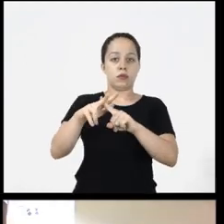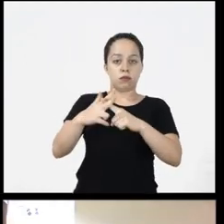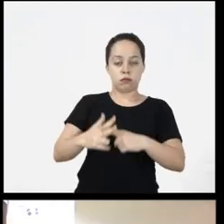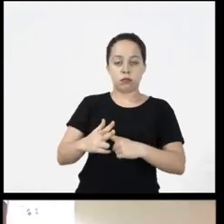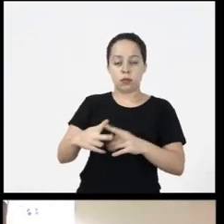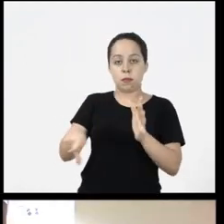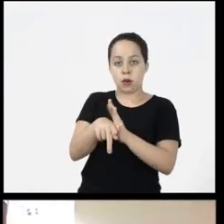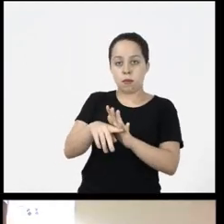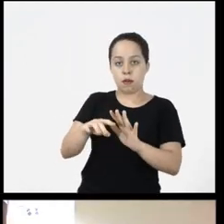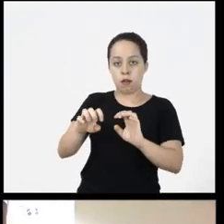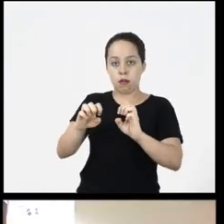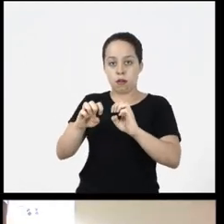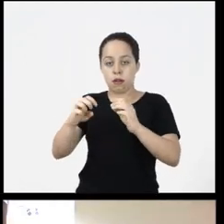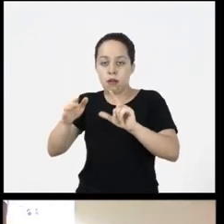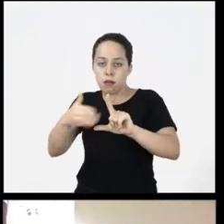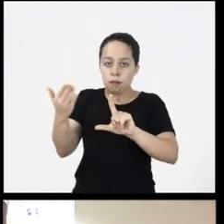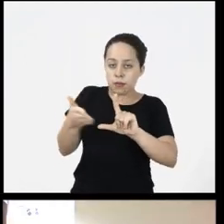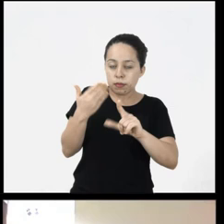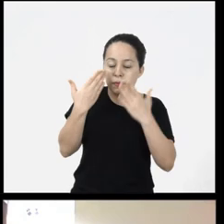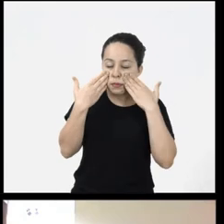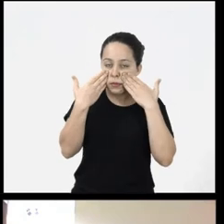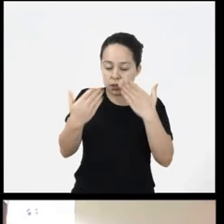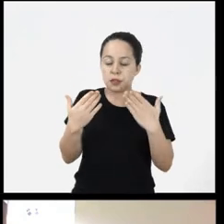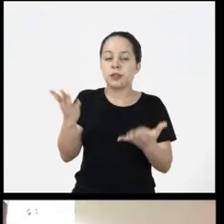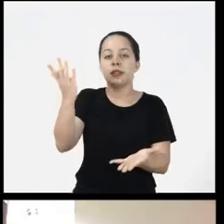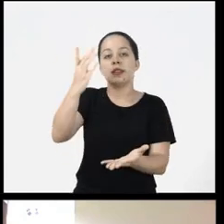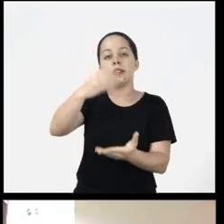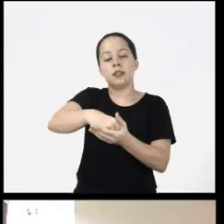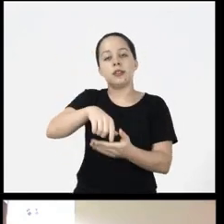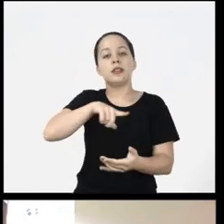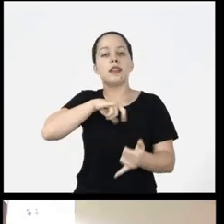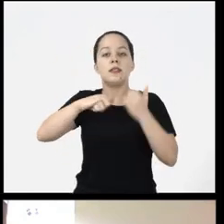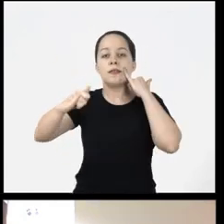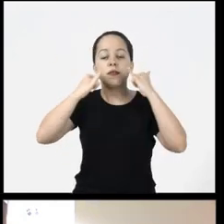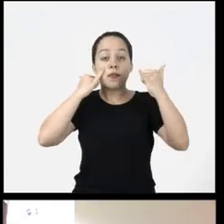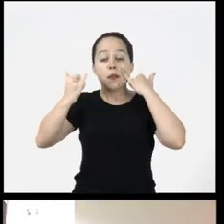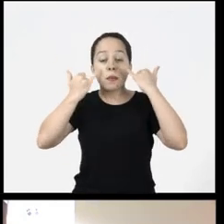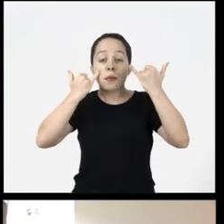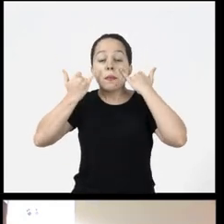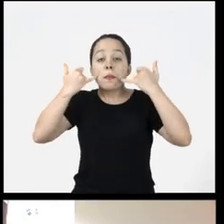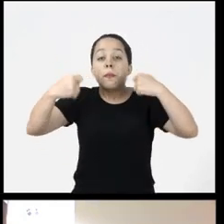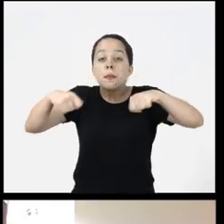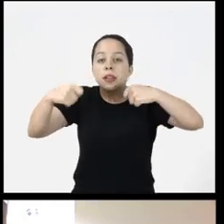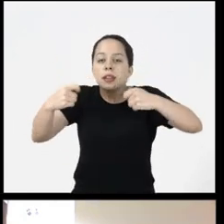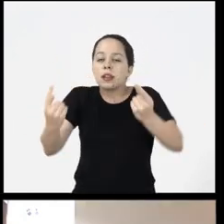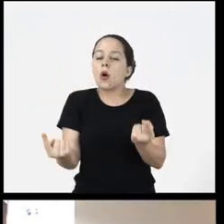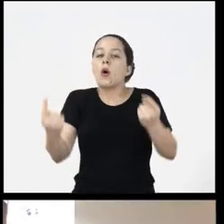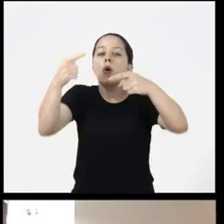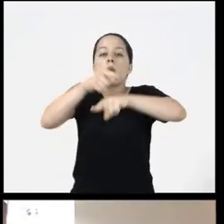of the other presentation editors he has this feature I will have to leave the information in